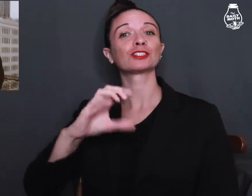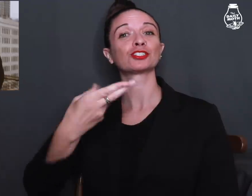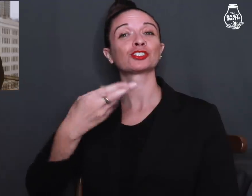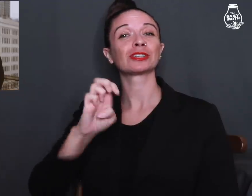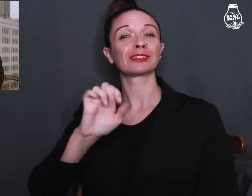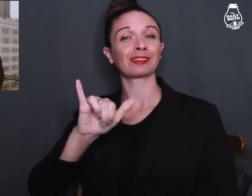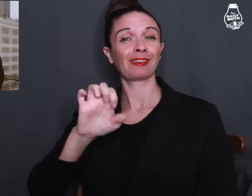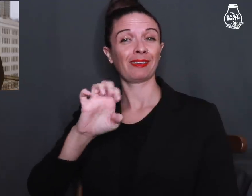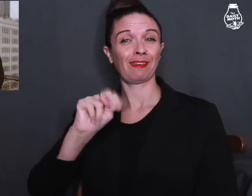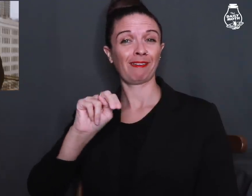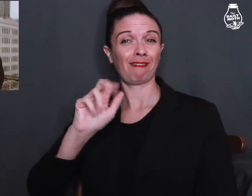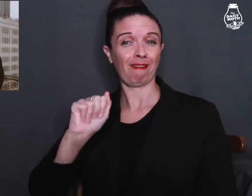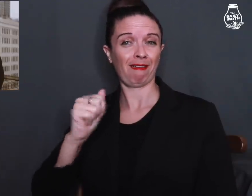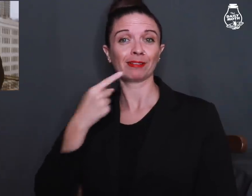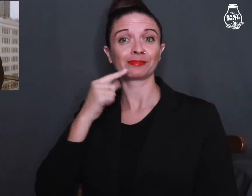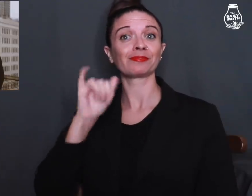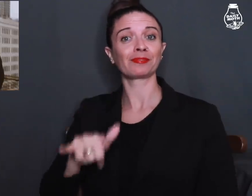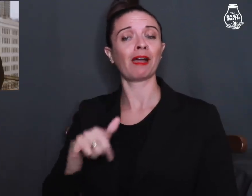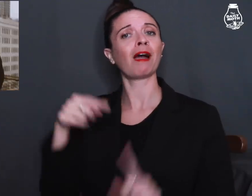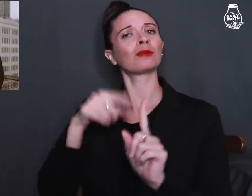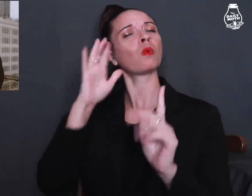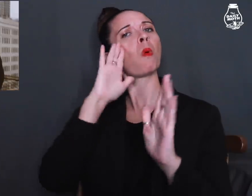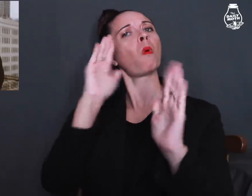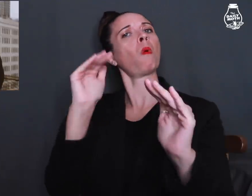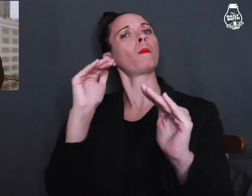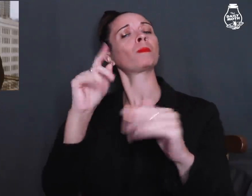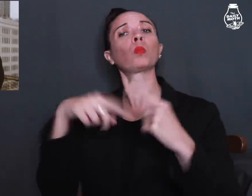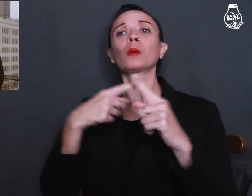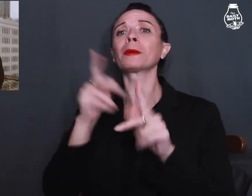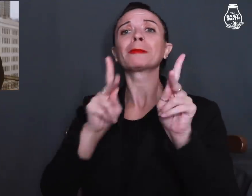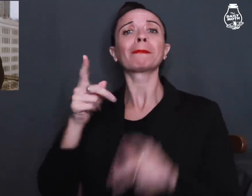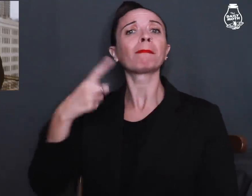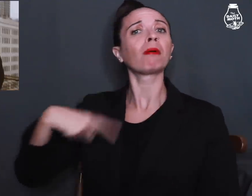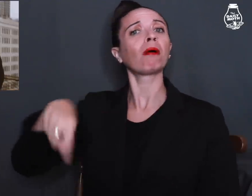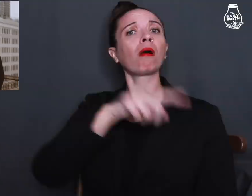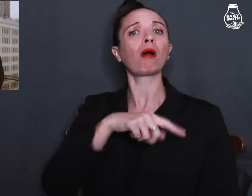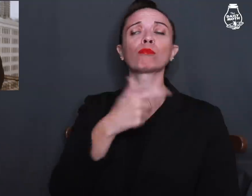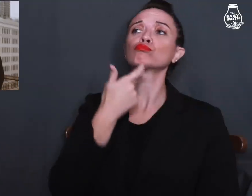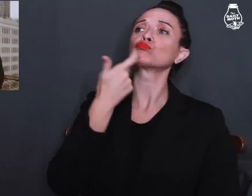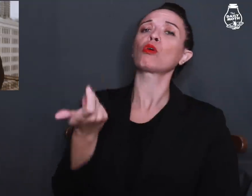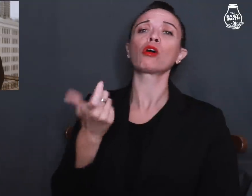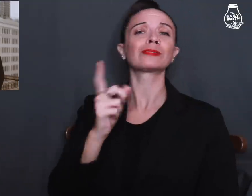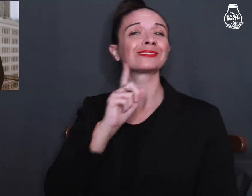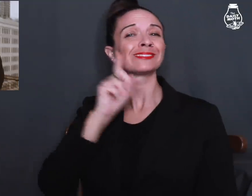Cheyenna said that she hopes that when people watch